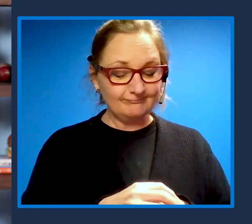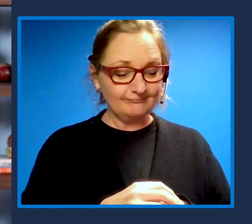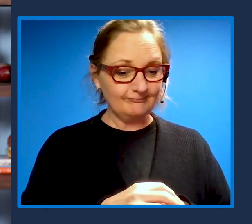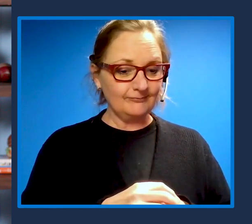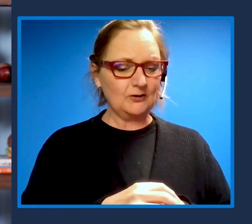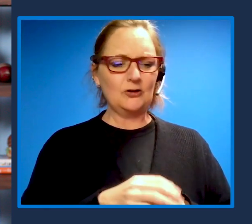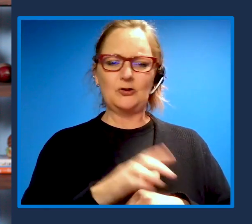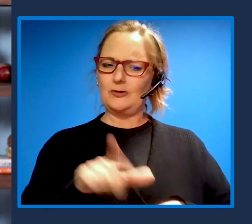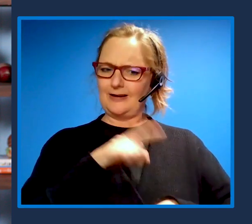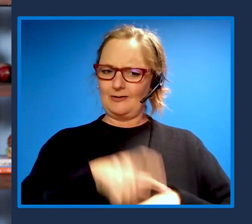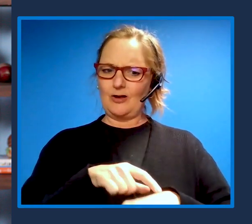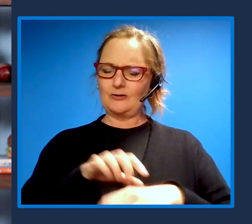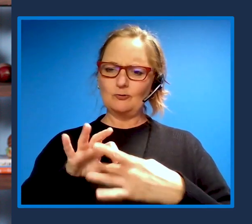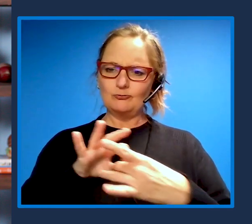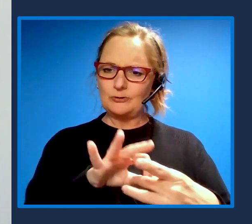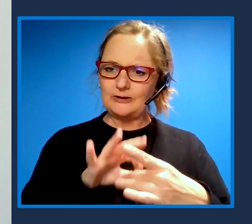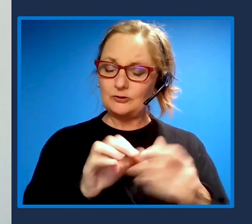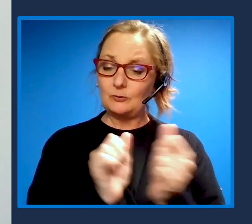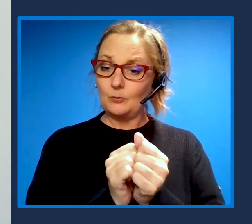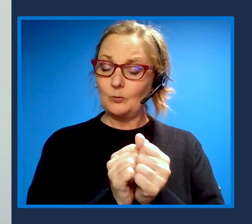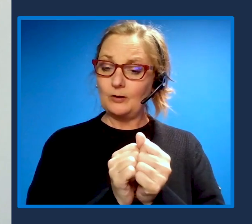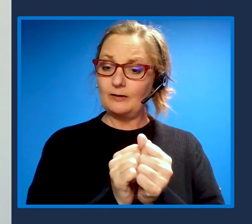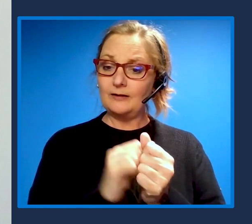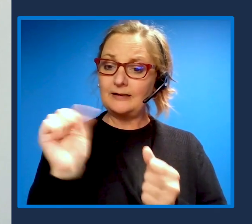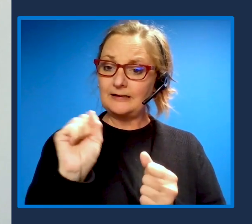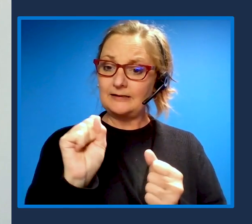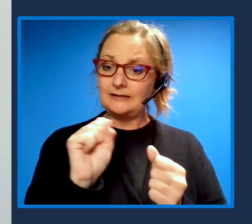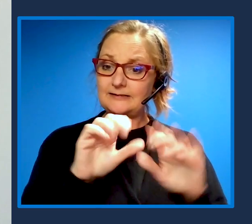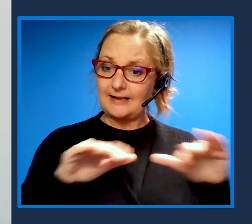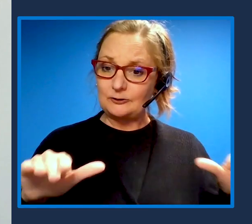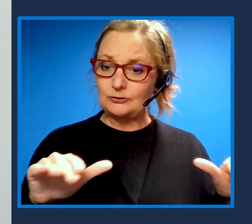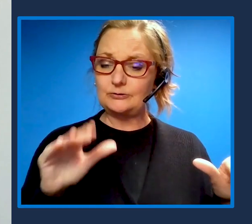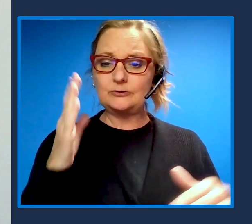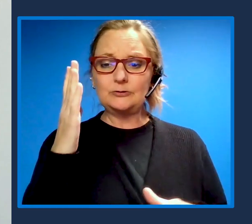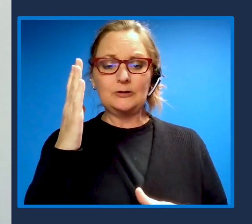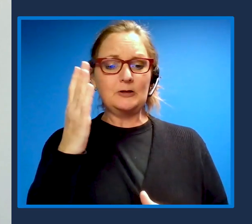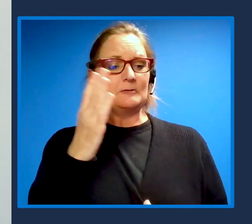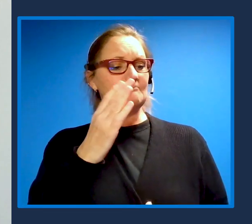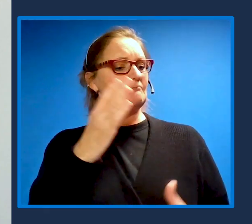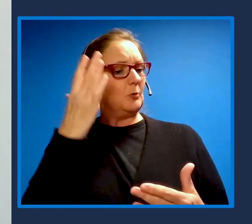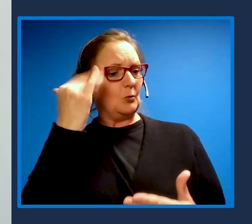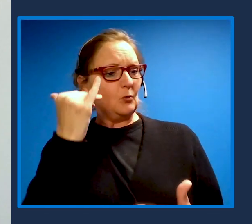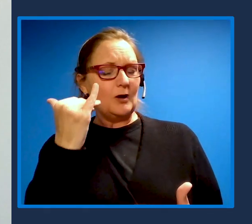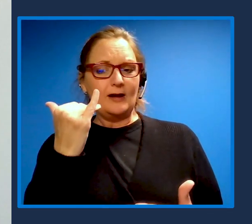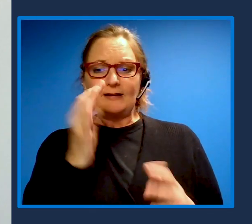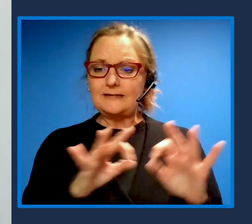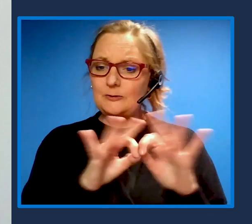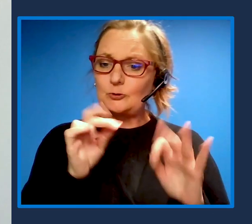with the organization, but I'd love for you to share. Why was this important to you, to your family?